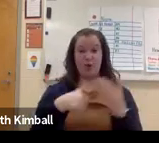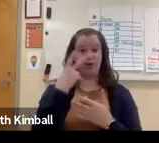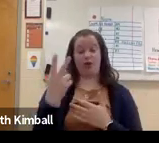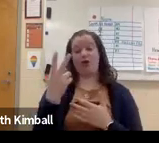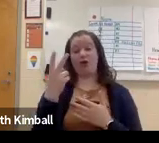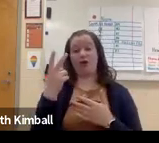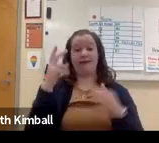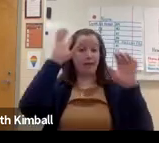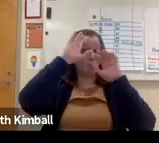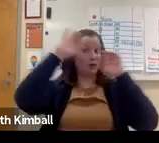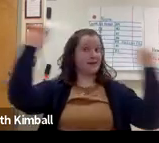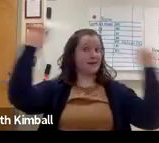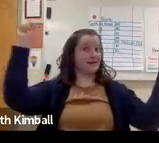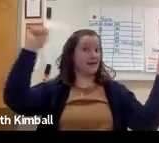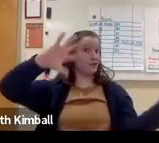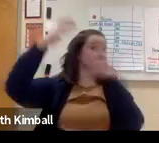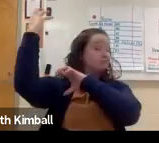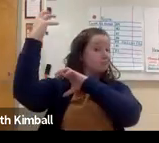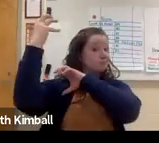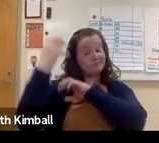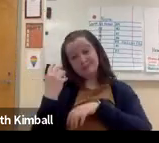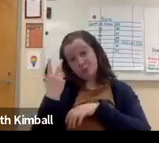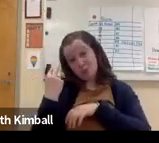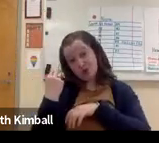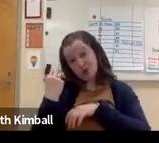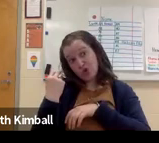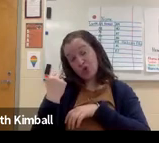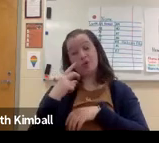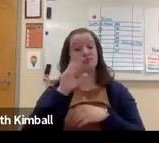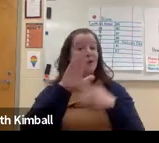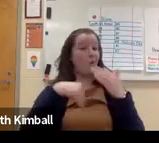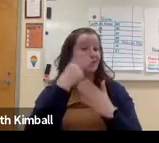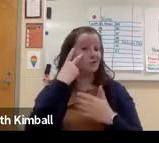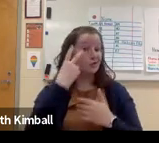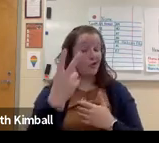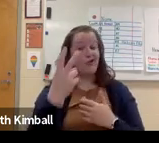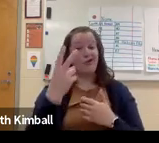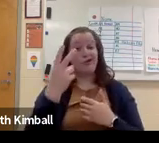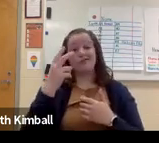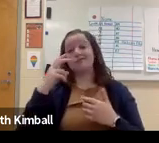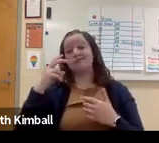and you could even lose your job for some inappropriate material that was posted several years ago.